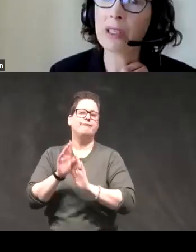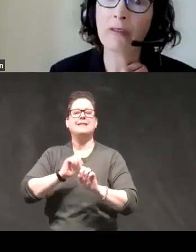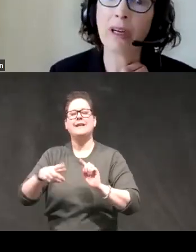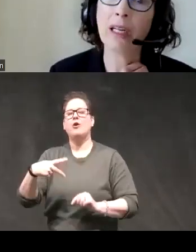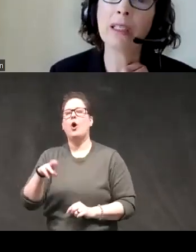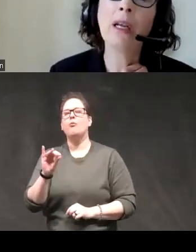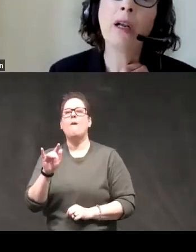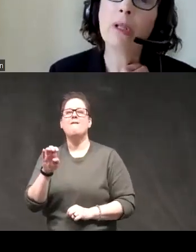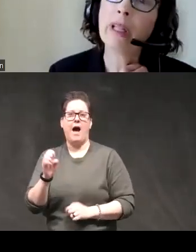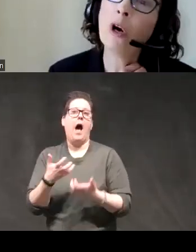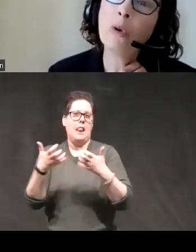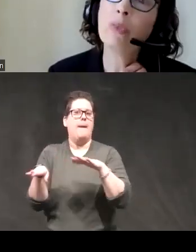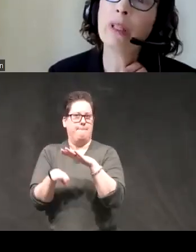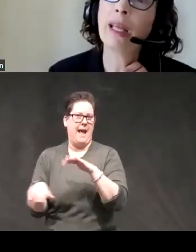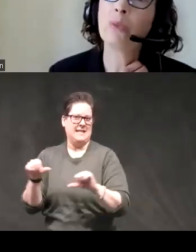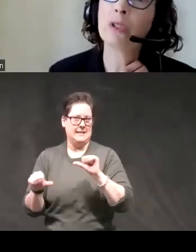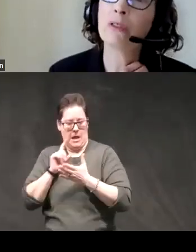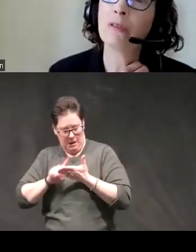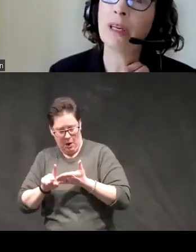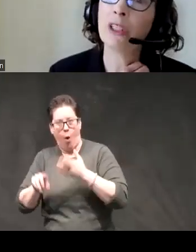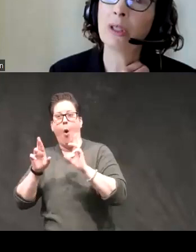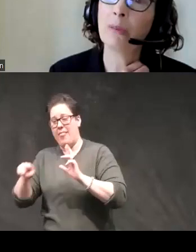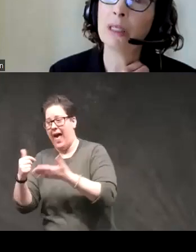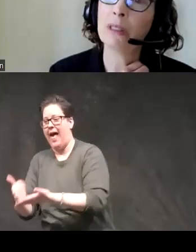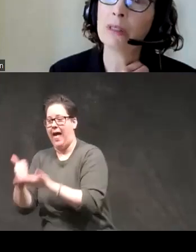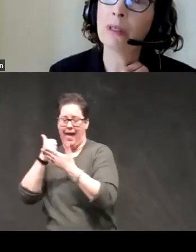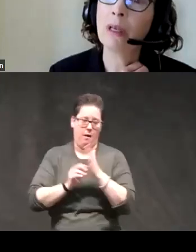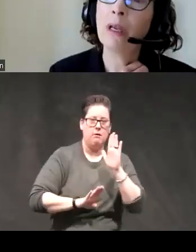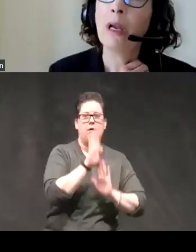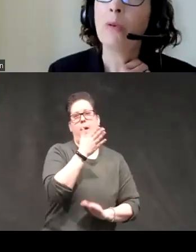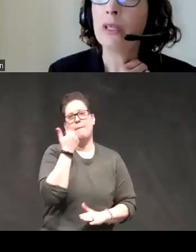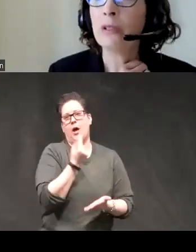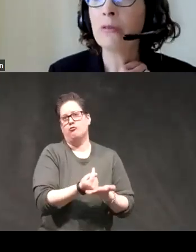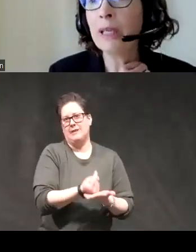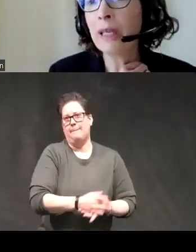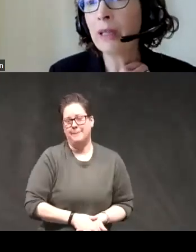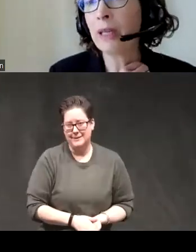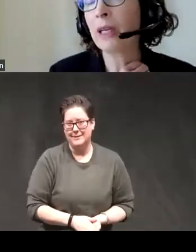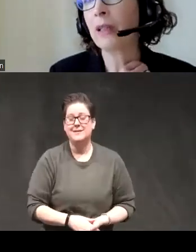basic front with the hope that that helps us refine treatments we also really think